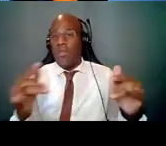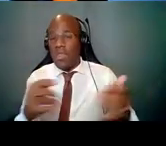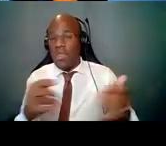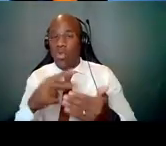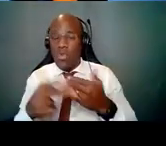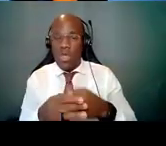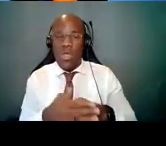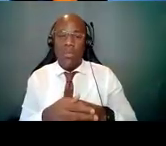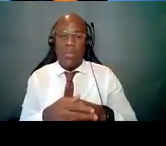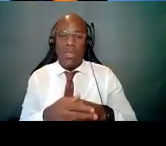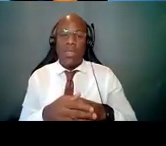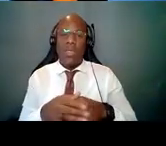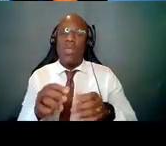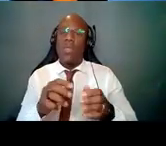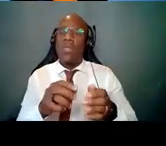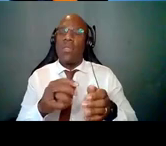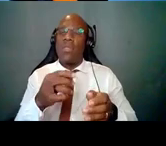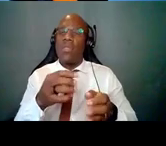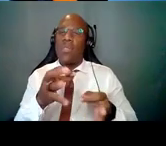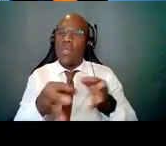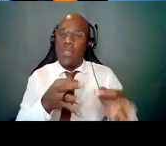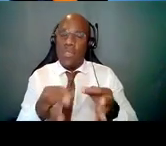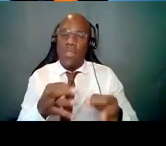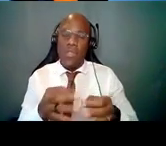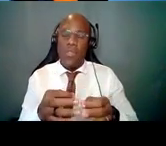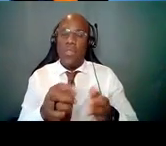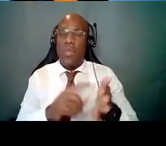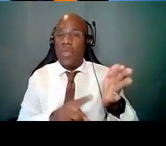funding opportunity announcements according to career stage,